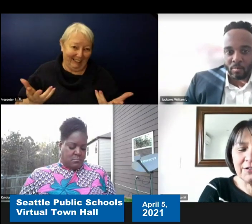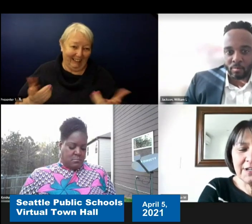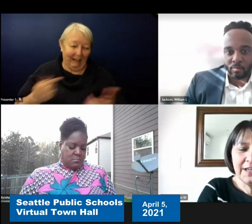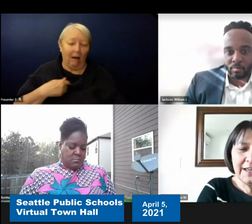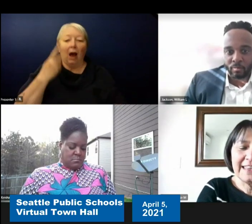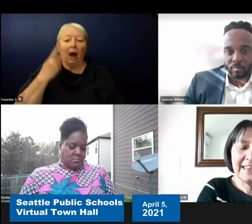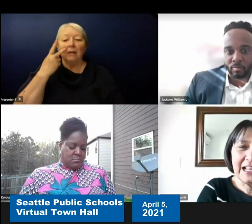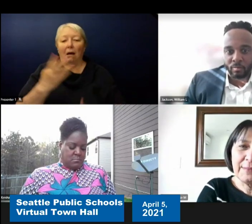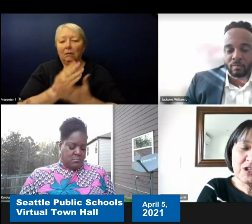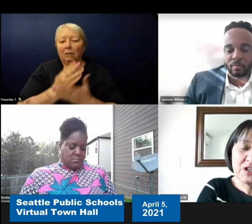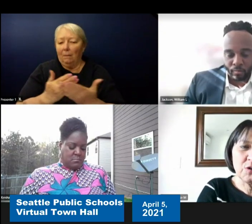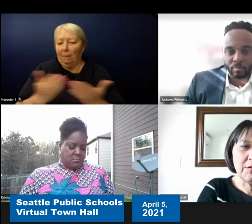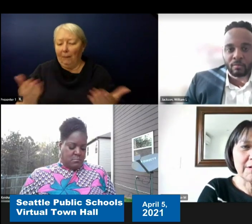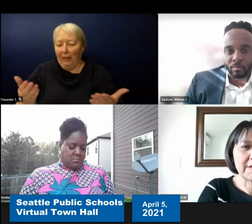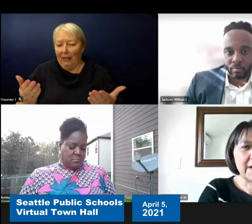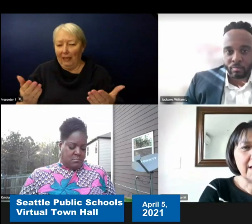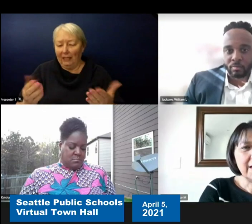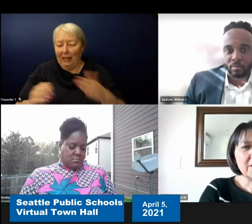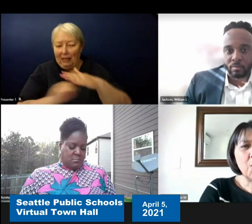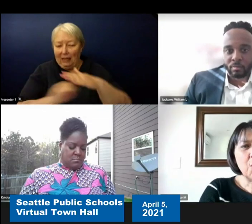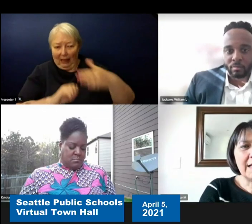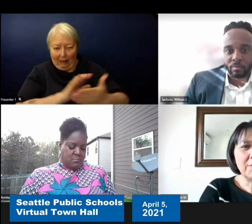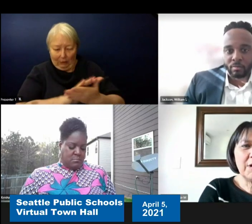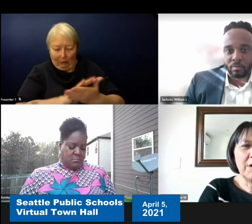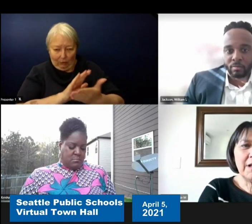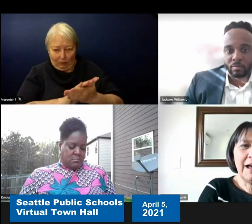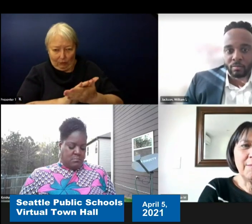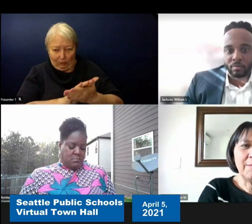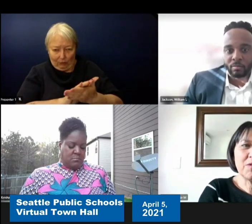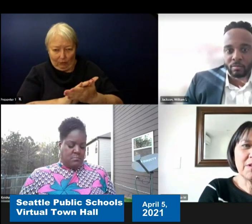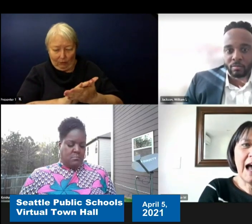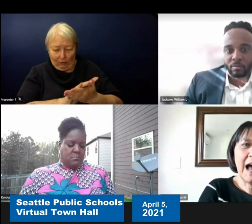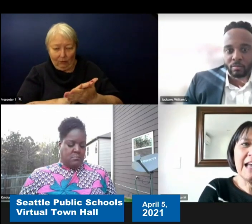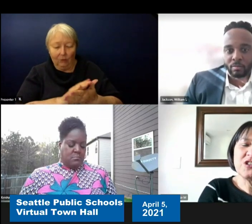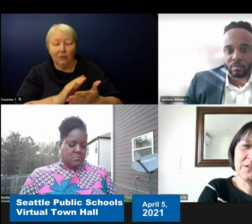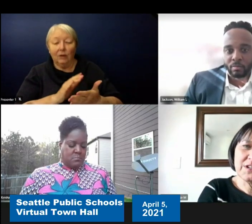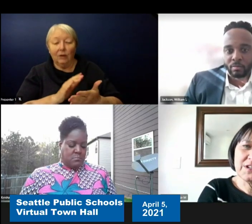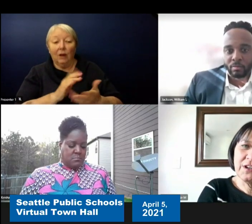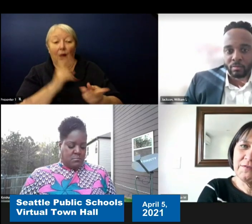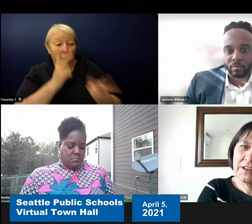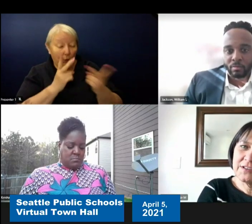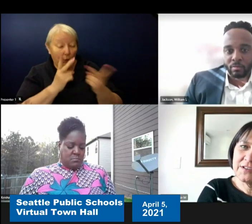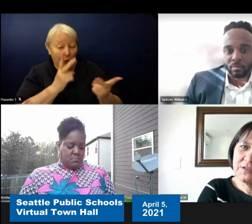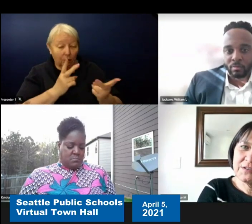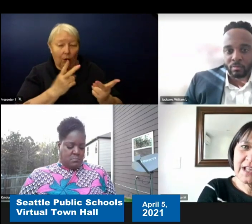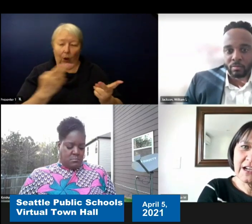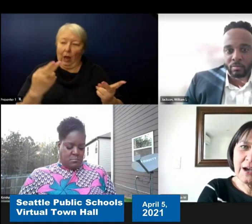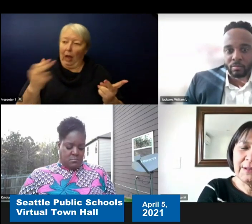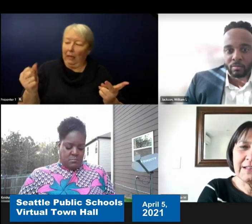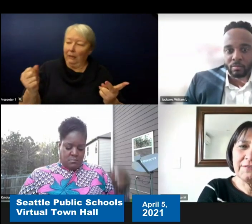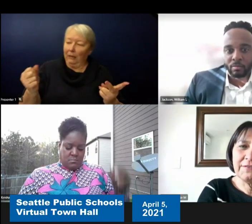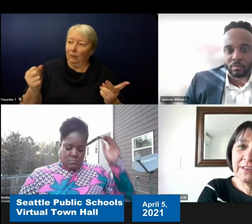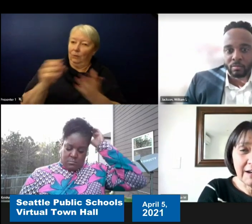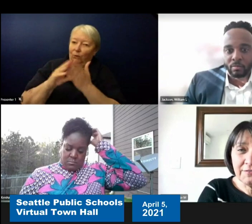at the elementary schools. So what will high schools you know for the students that are coming in for the very first time